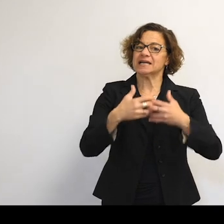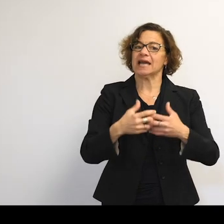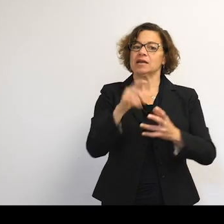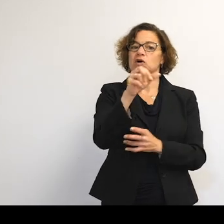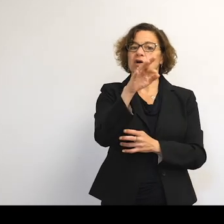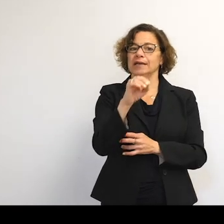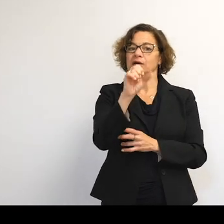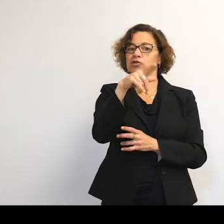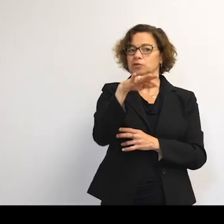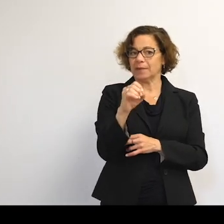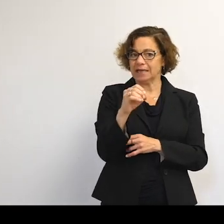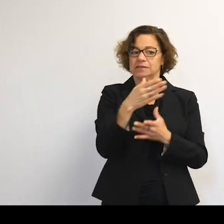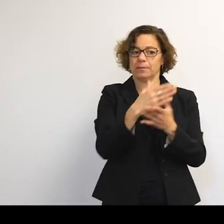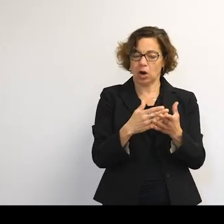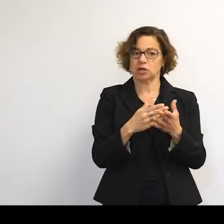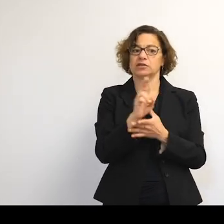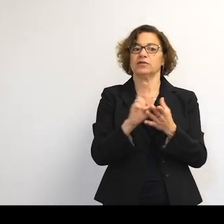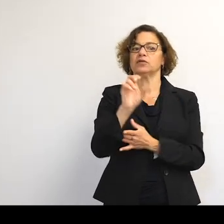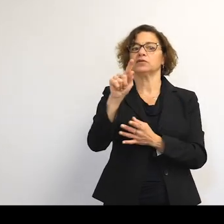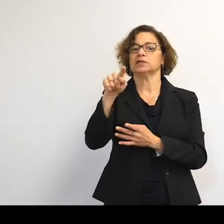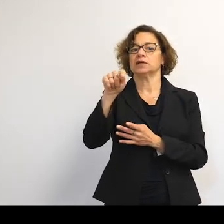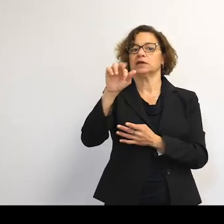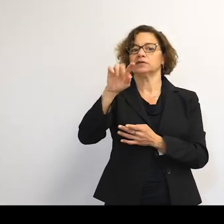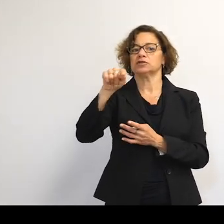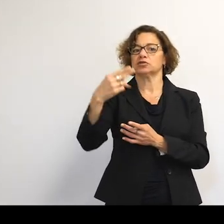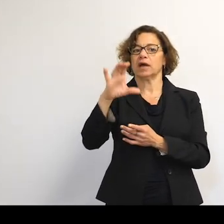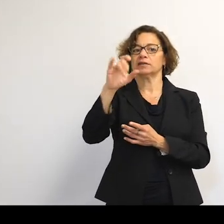of the University of Strathclyde Engineering Academy, a scheme